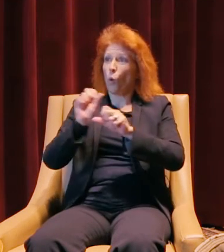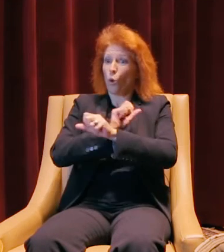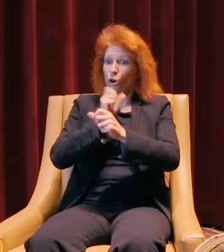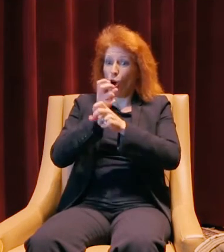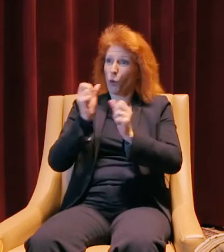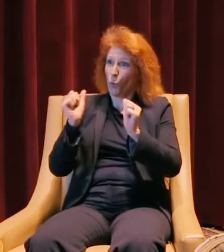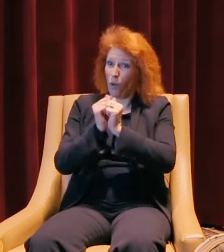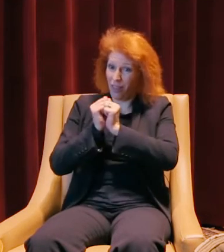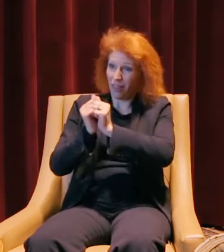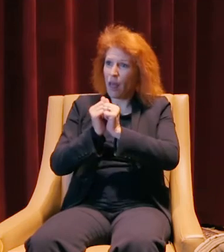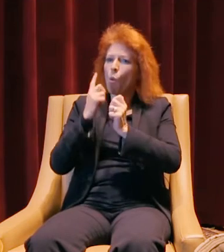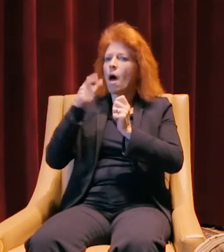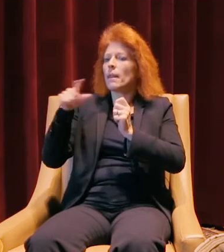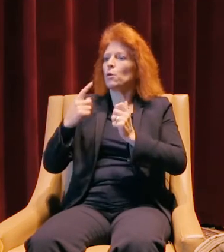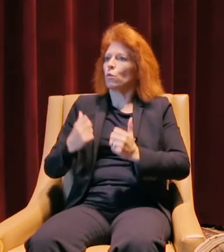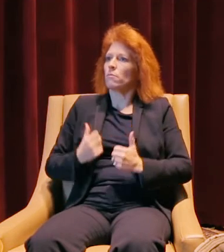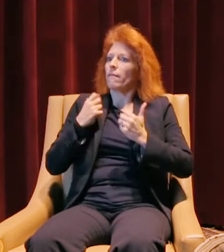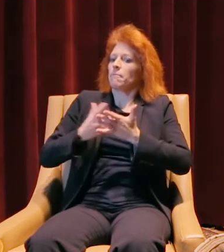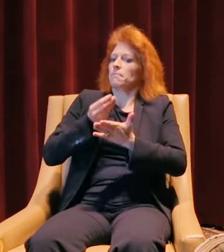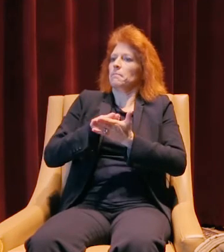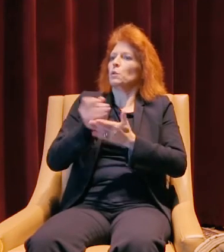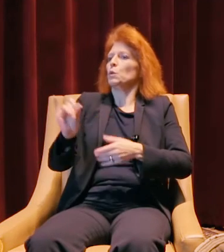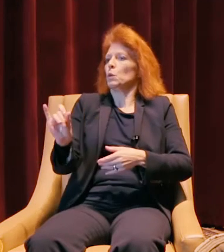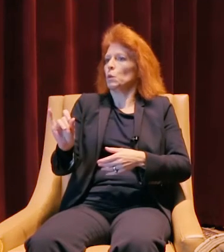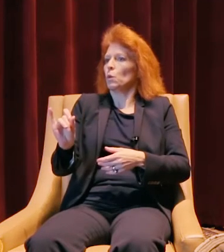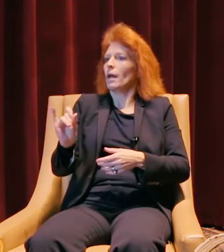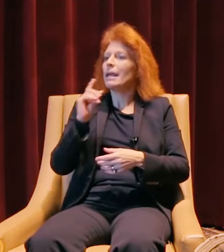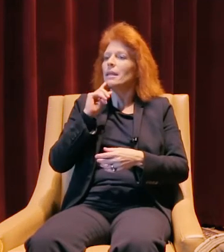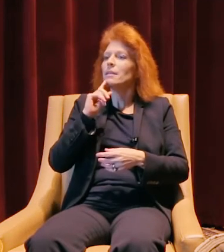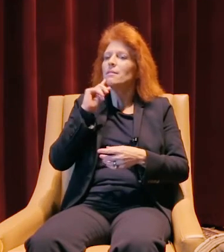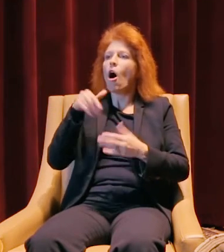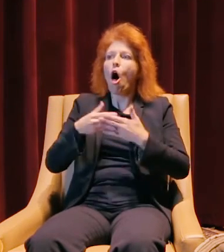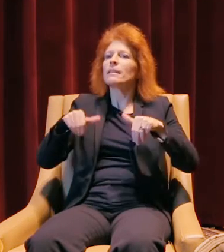to be able to make a living as well, 'cause that's what it's all about. It can't all be sacrifice.